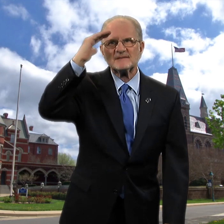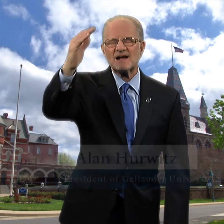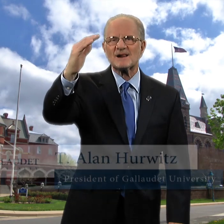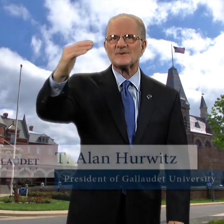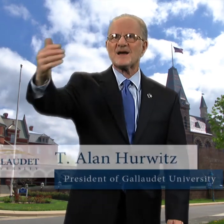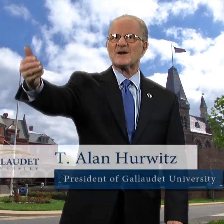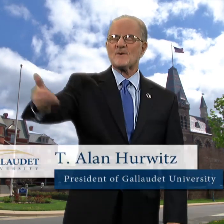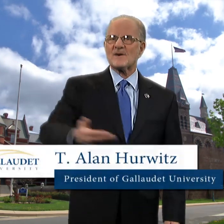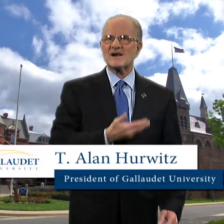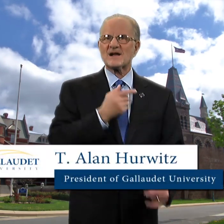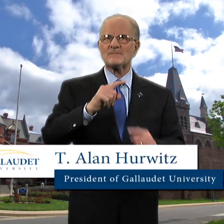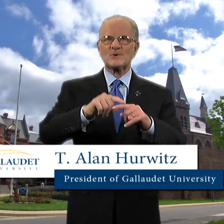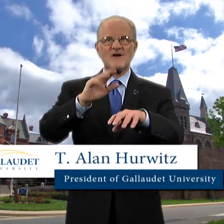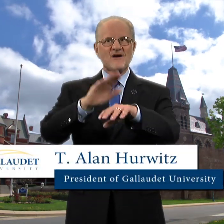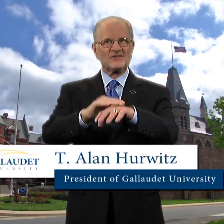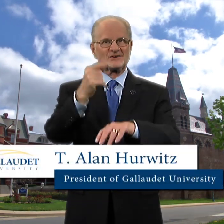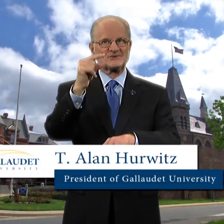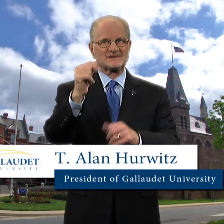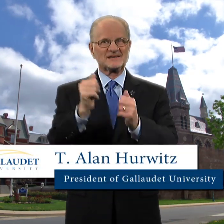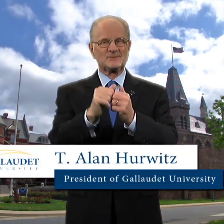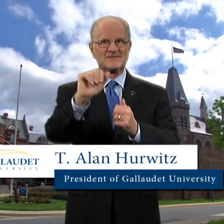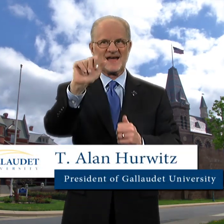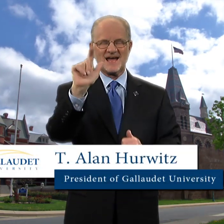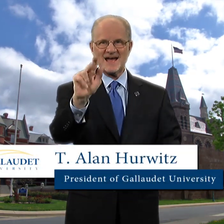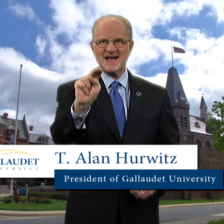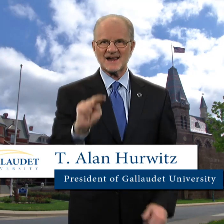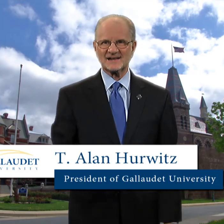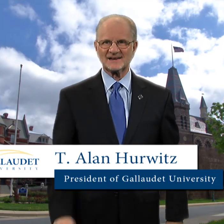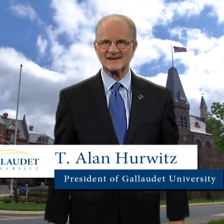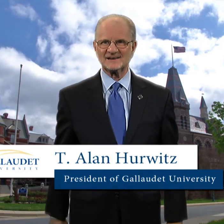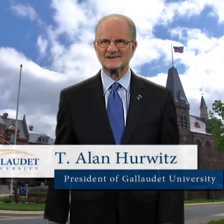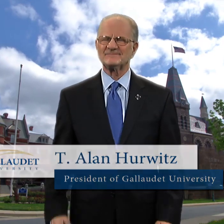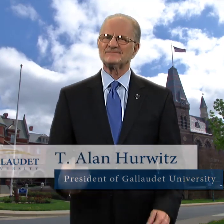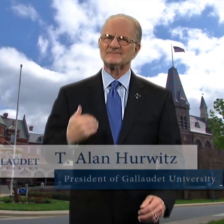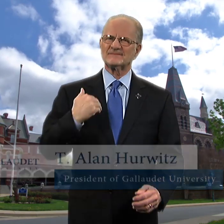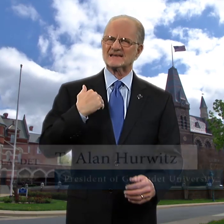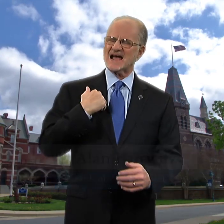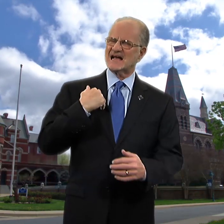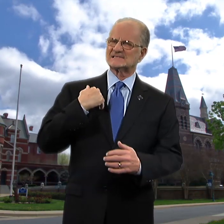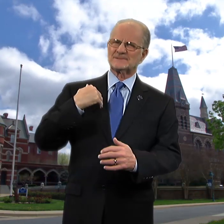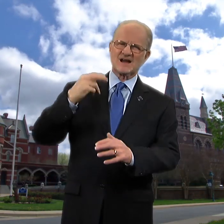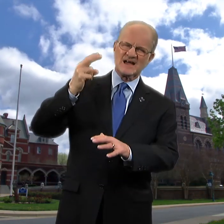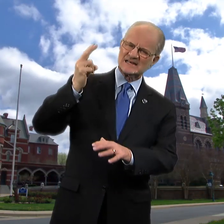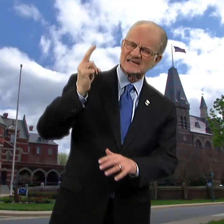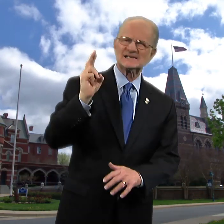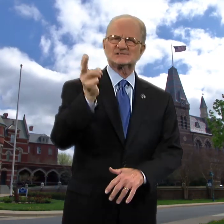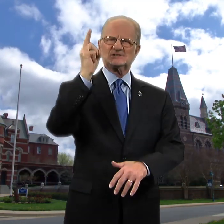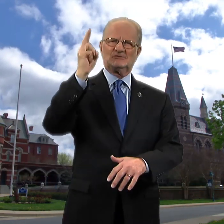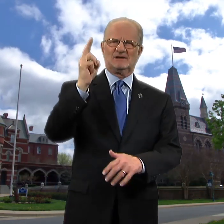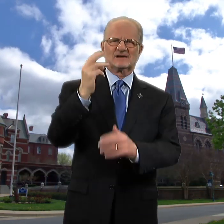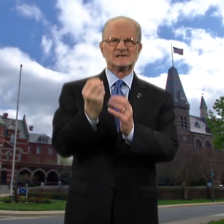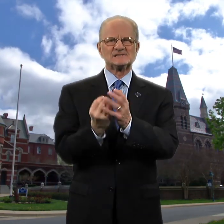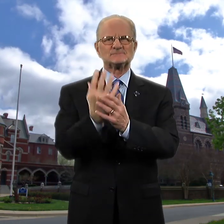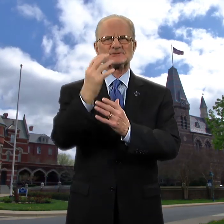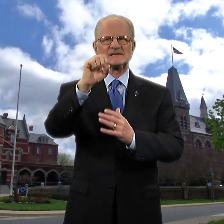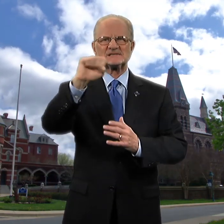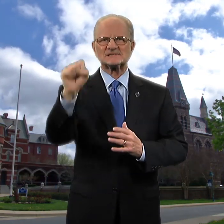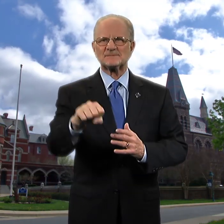Hello and welcome to On The Green with Alan! It has been a historic spring semester